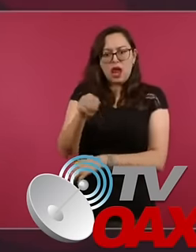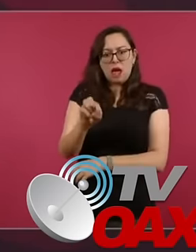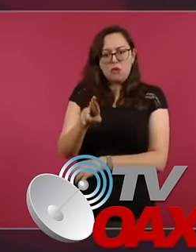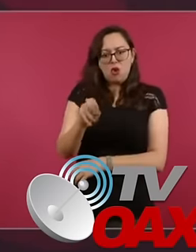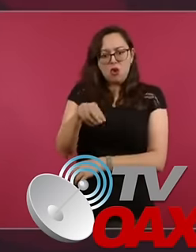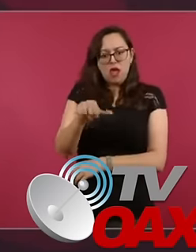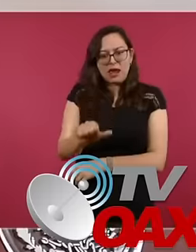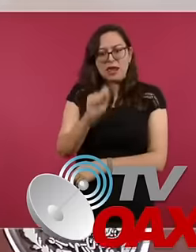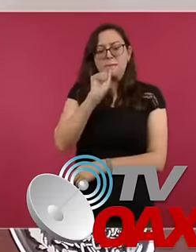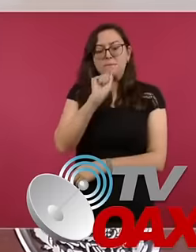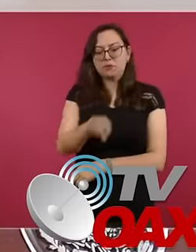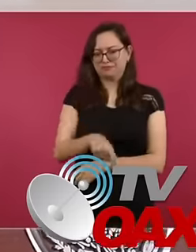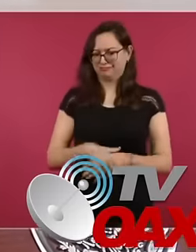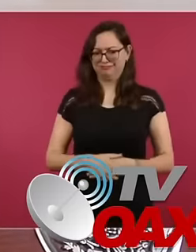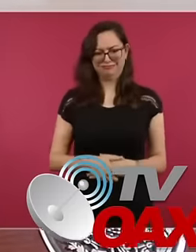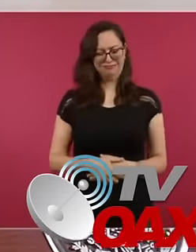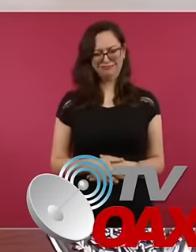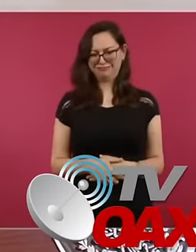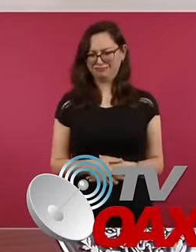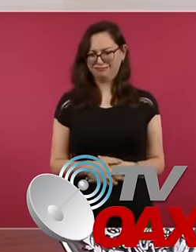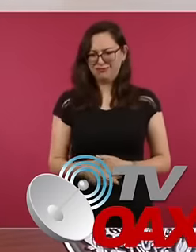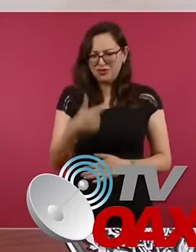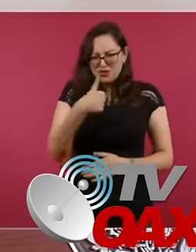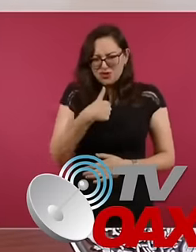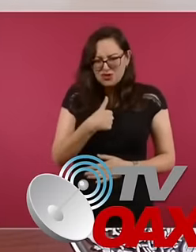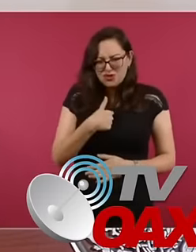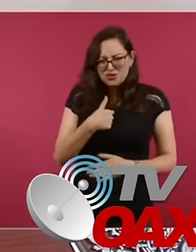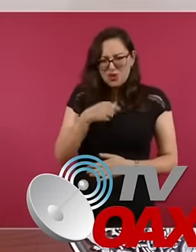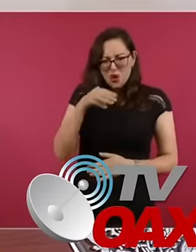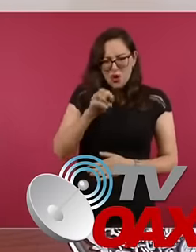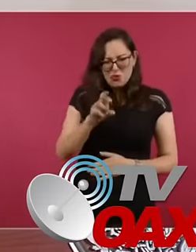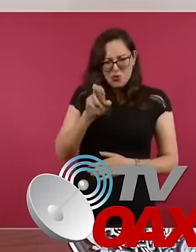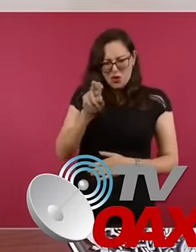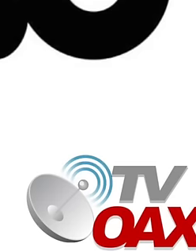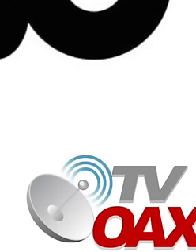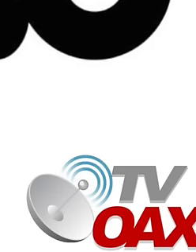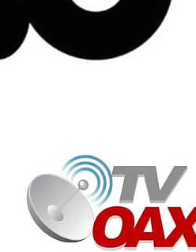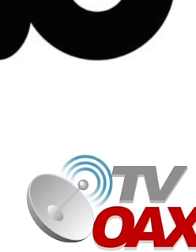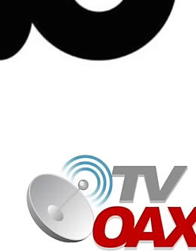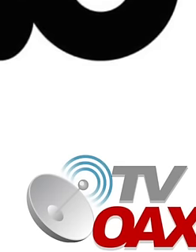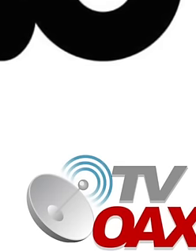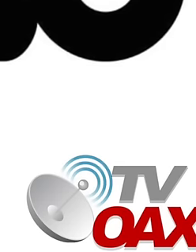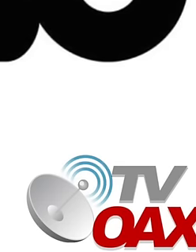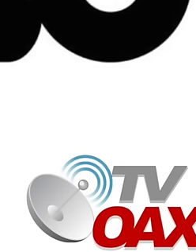president puts him in his place and takes the opportunity to send a message to those in that